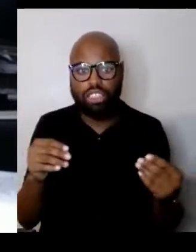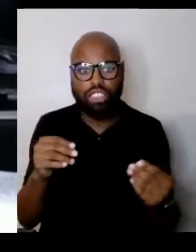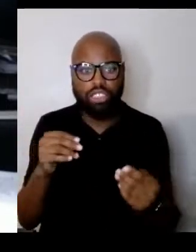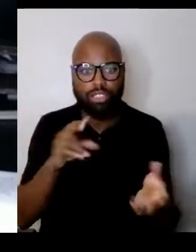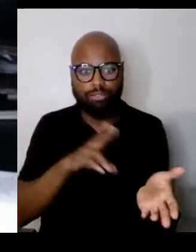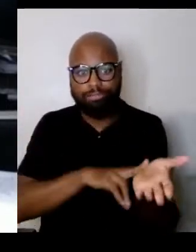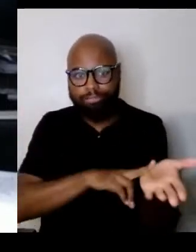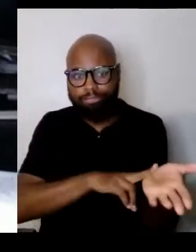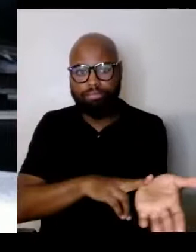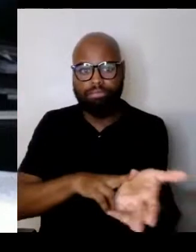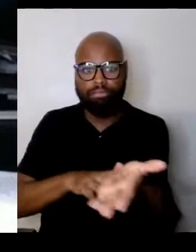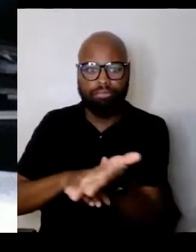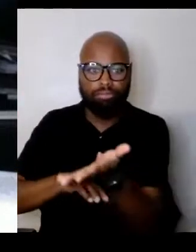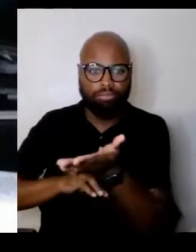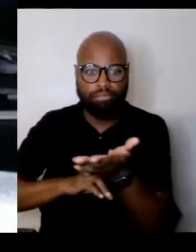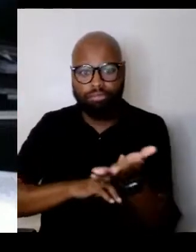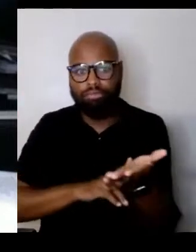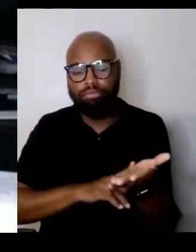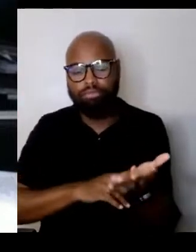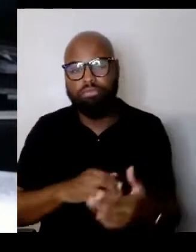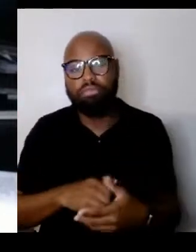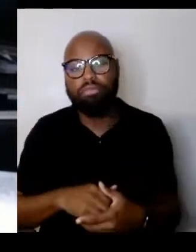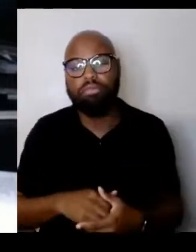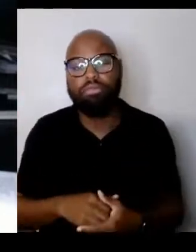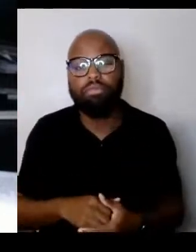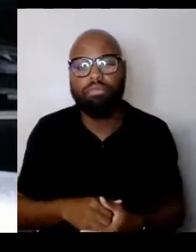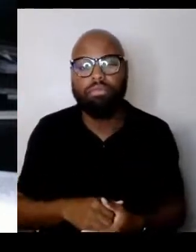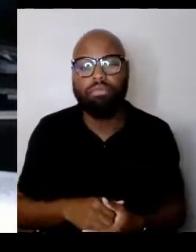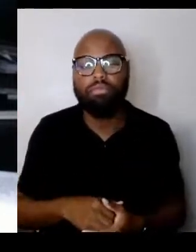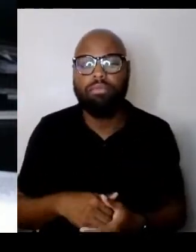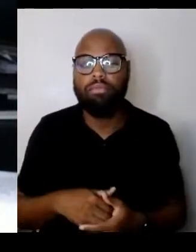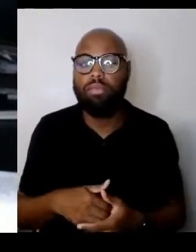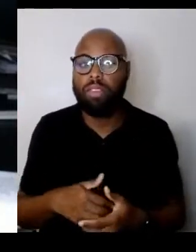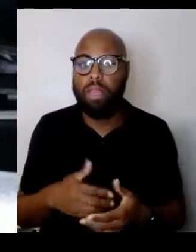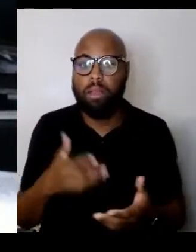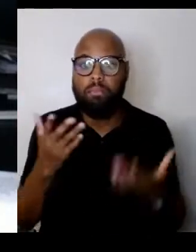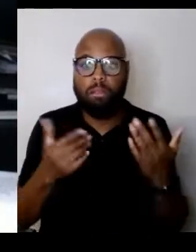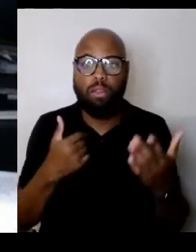there would be less inclination to form a gang